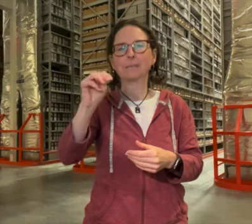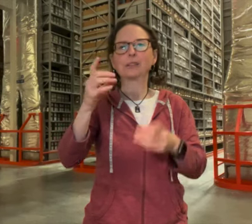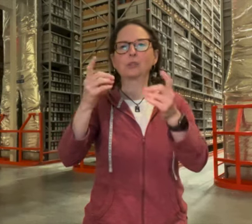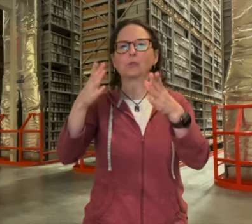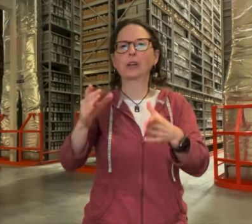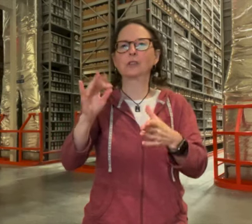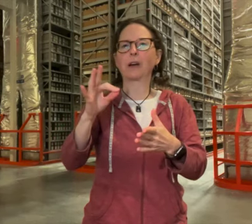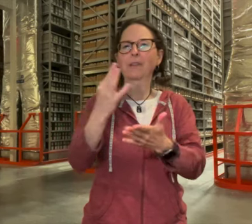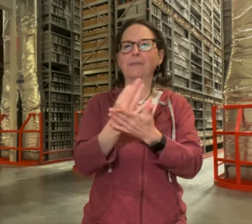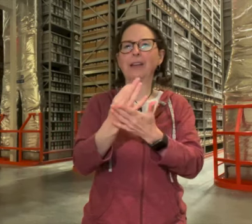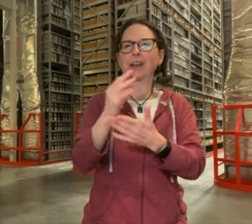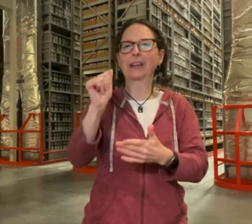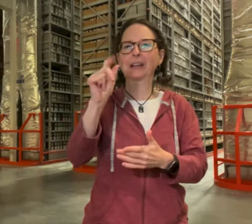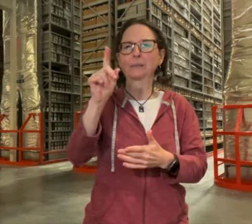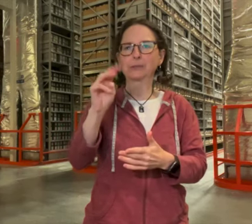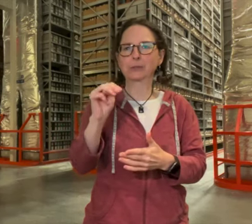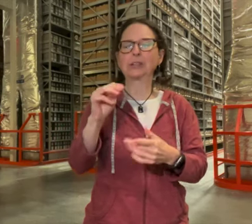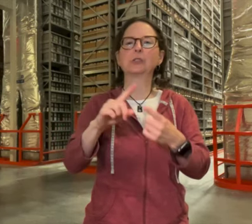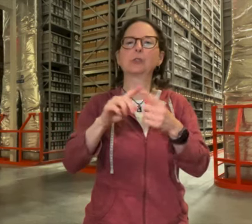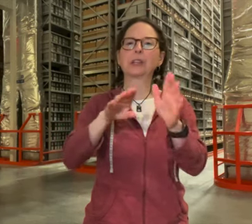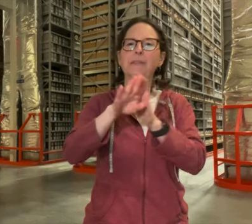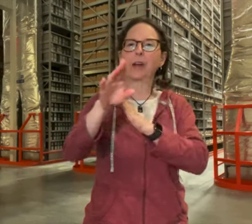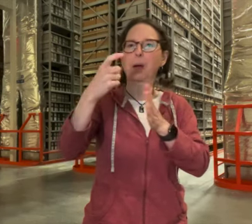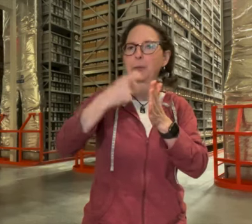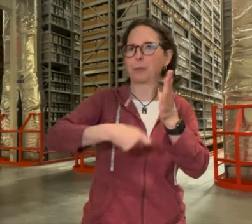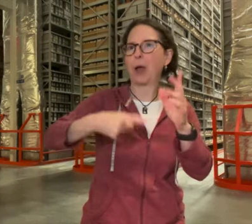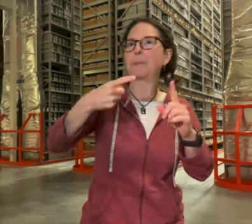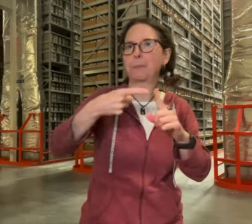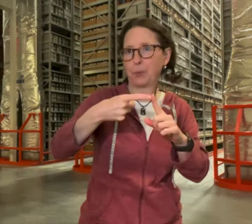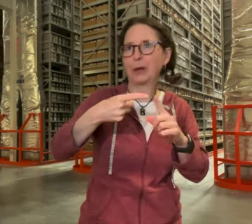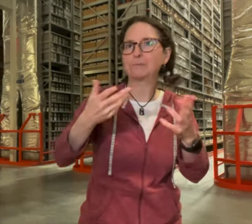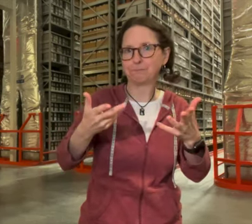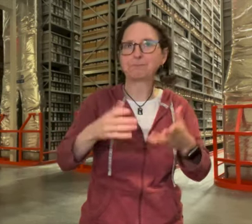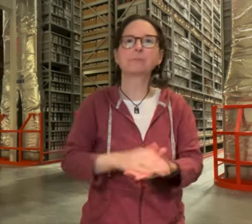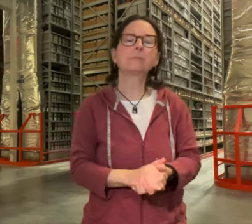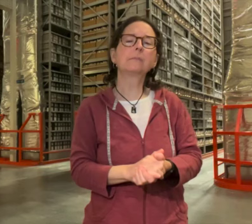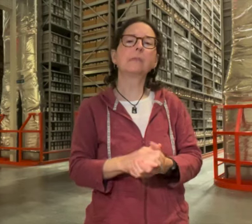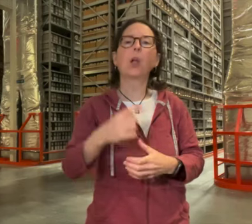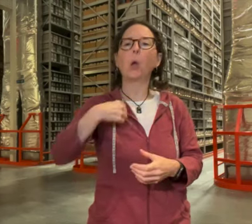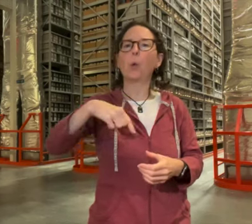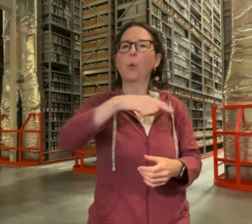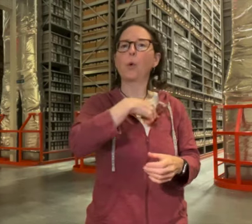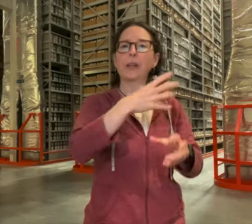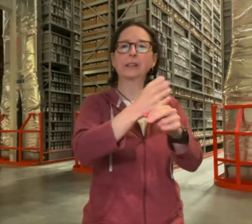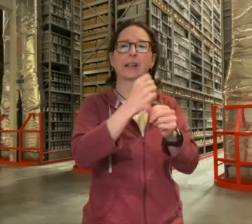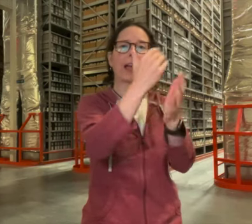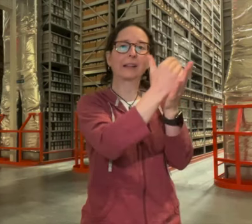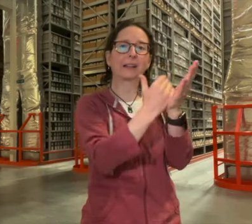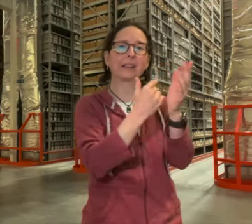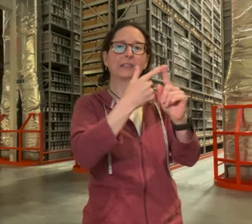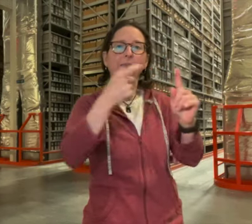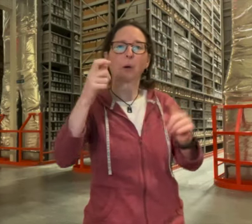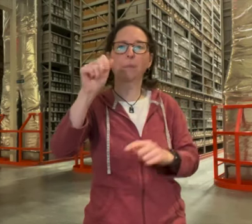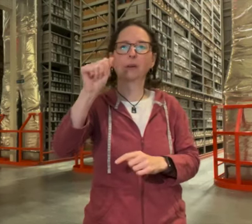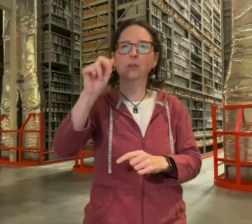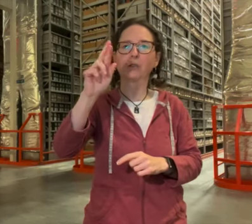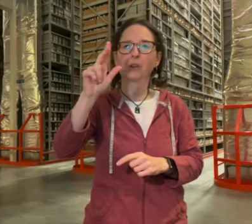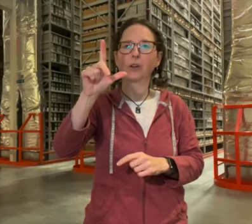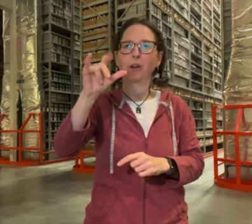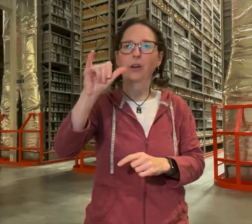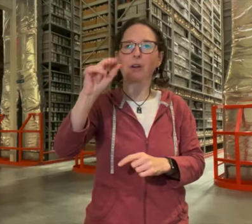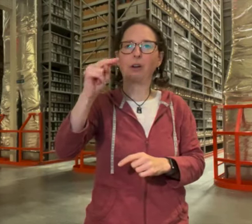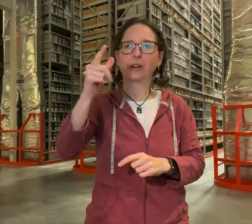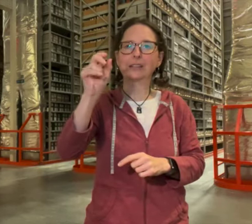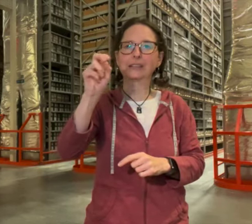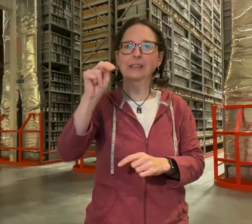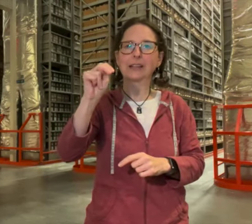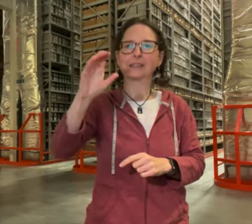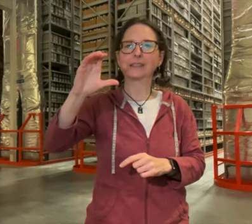and also for aaron and tim our director of finance and administration to develop a price point